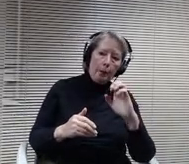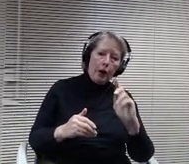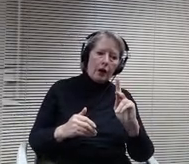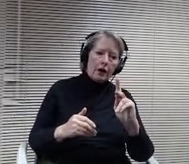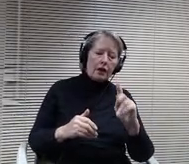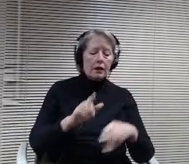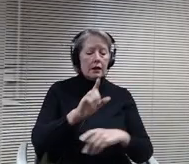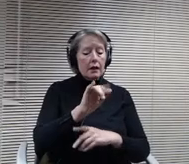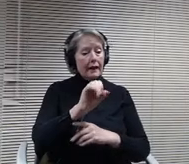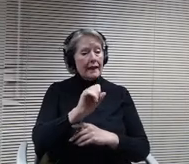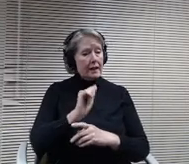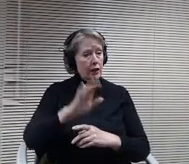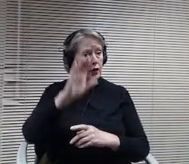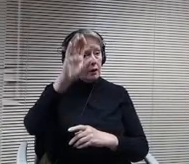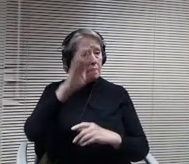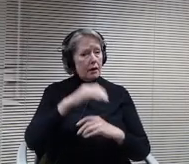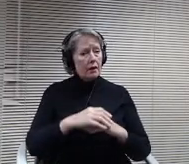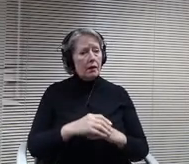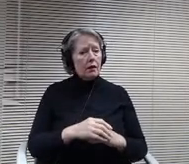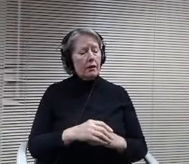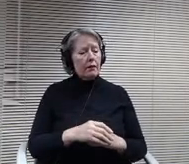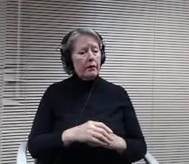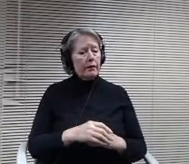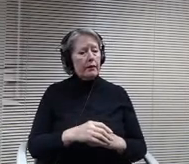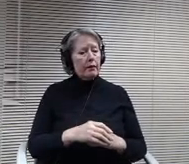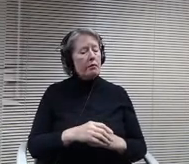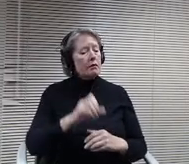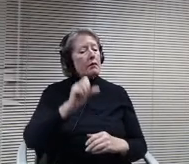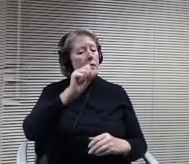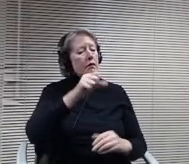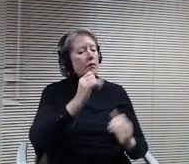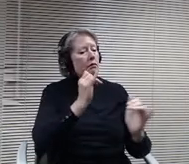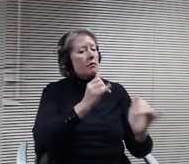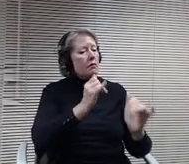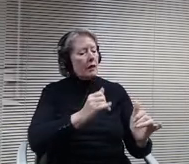I would accept that as a family amendment to my motion to remove the illustration.